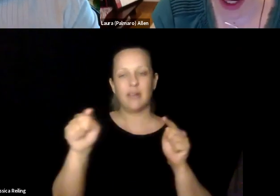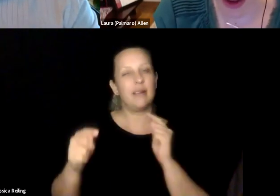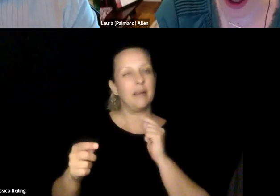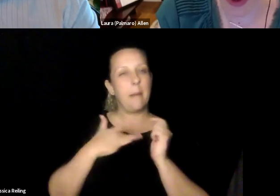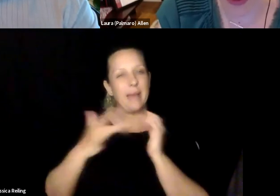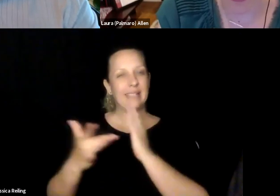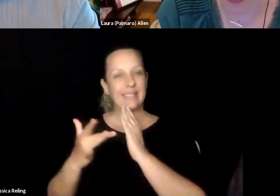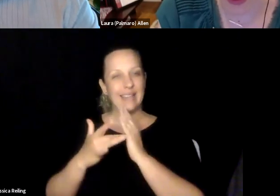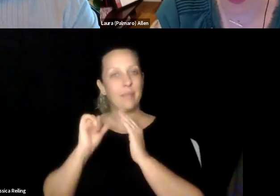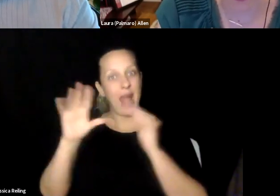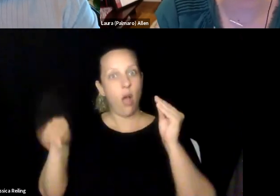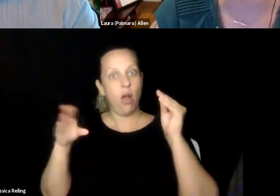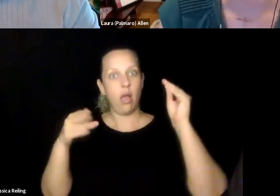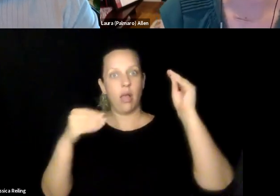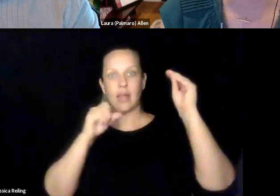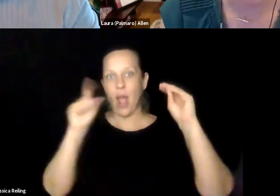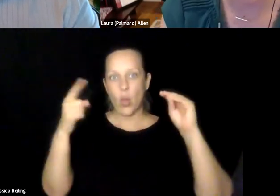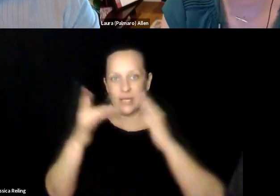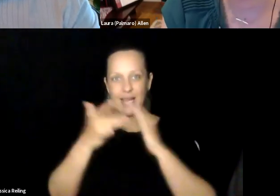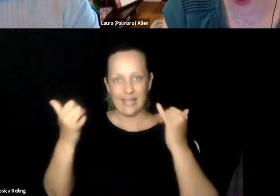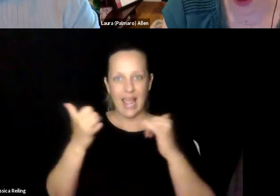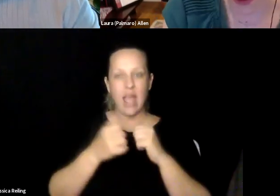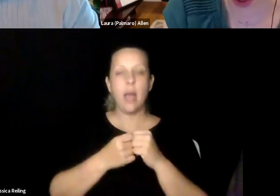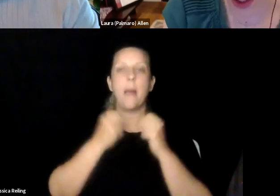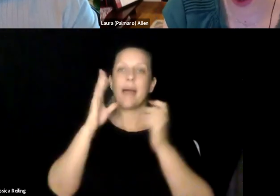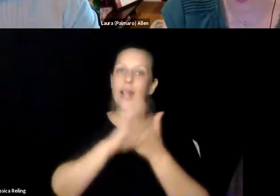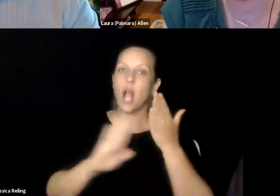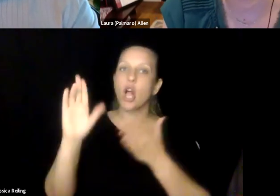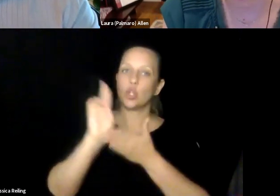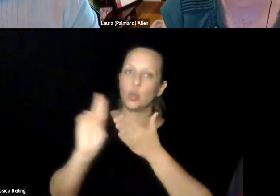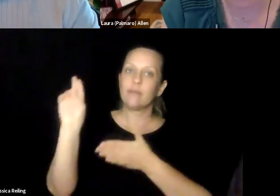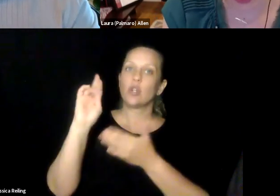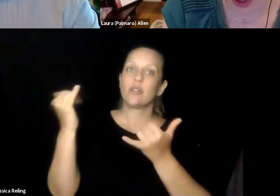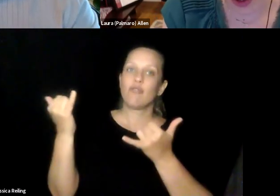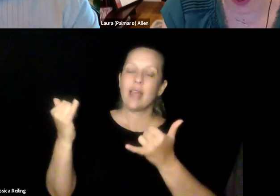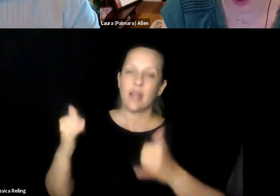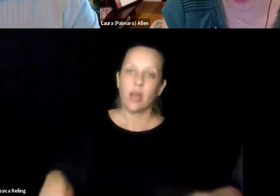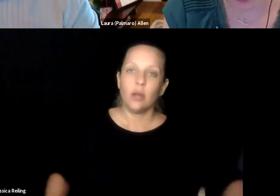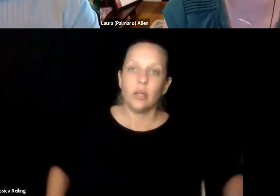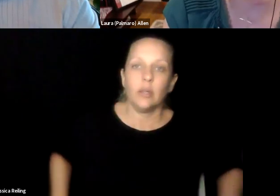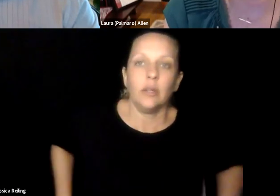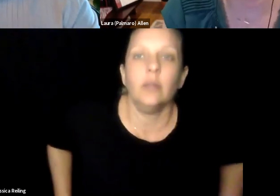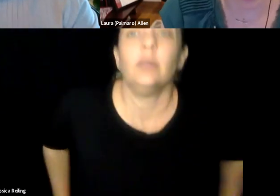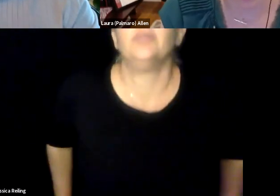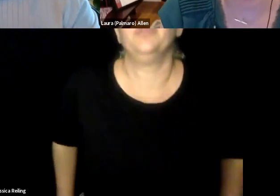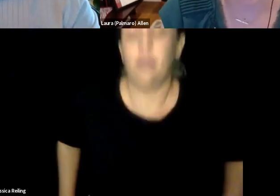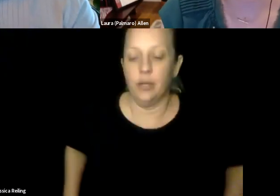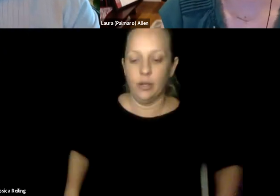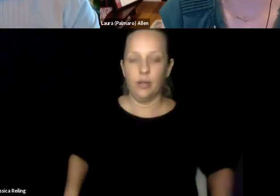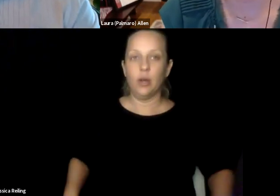collaboration, it's an organization that brings together many different companies, mostly tech, but we now have many other companies outside of